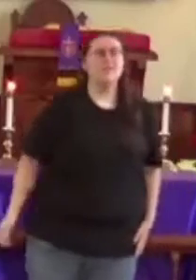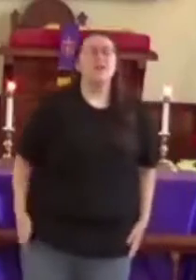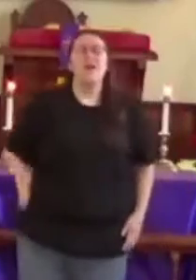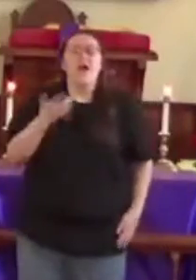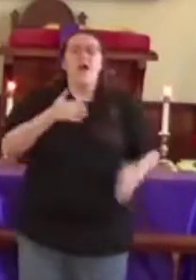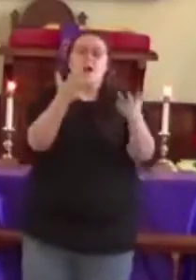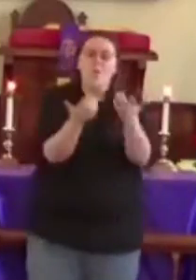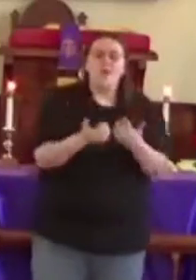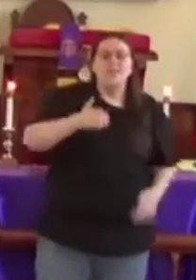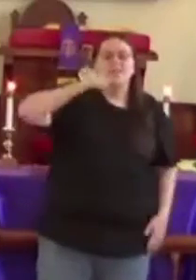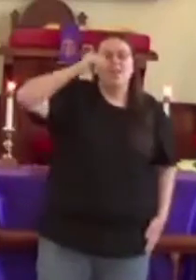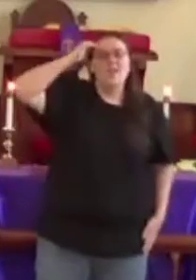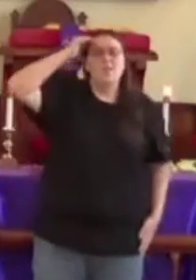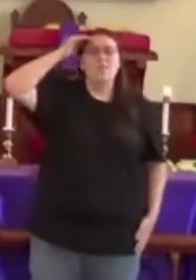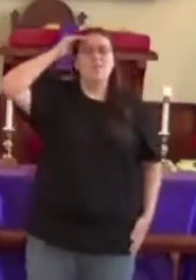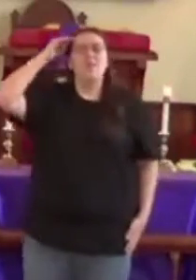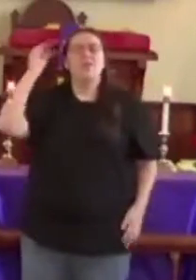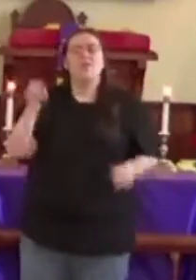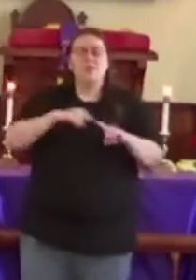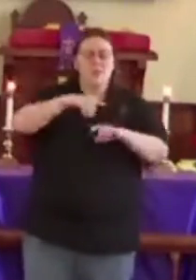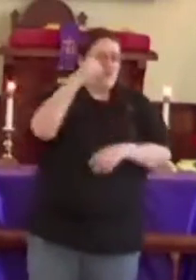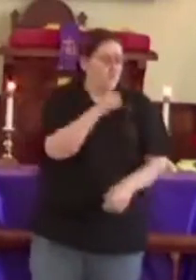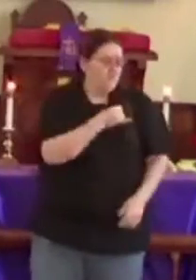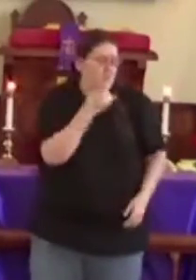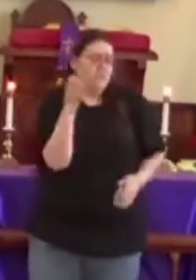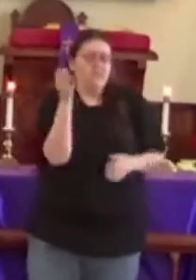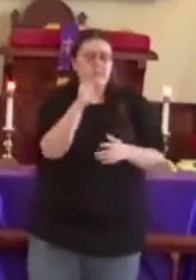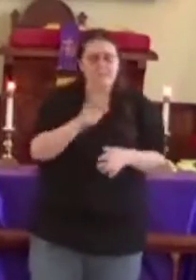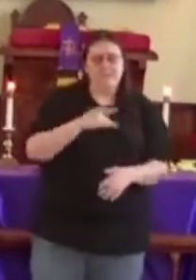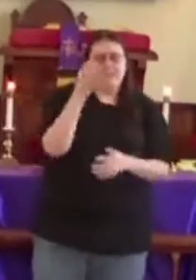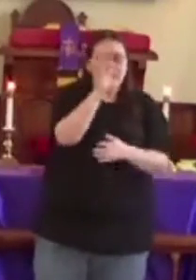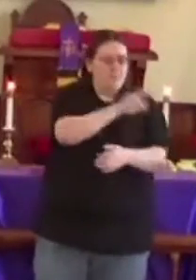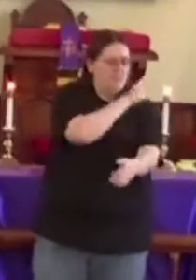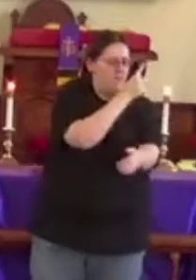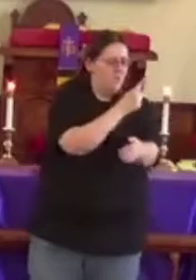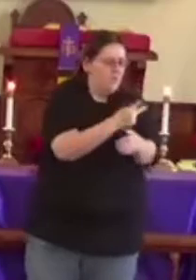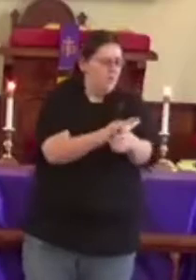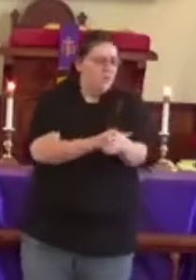I wanna know when Joseph felt the power